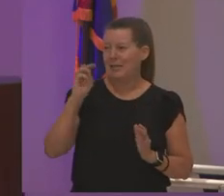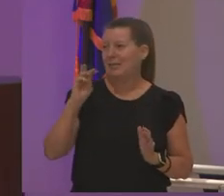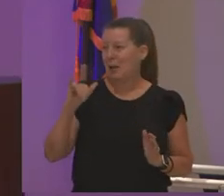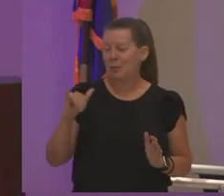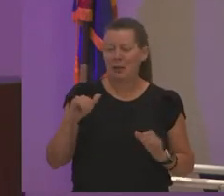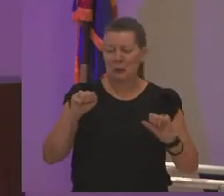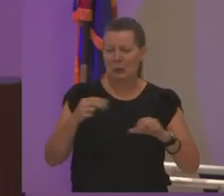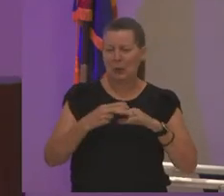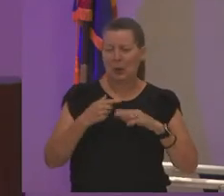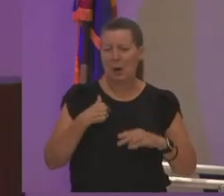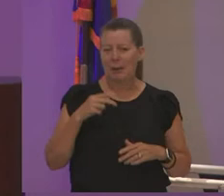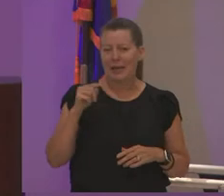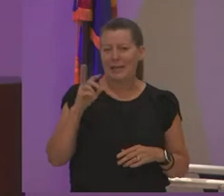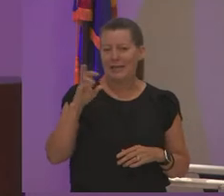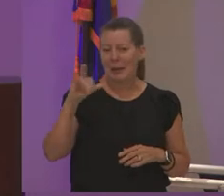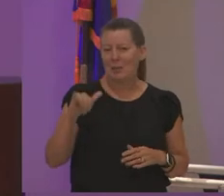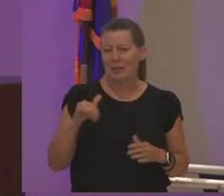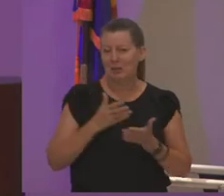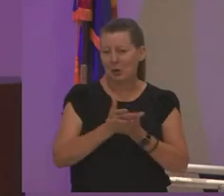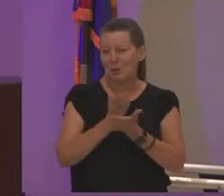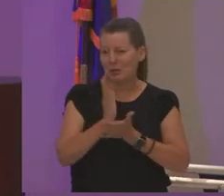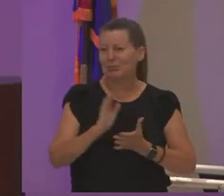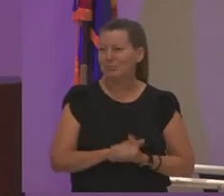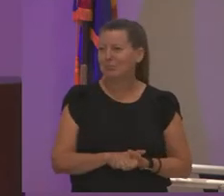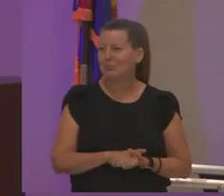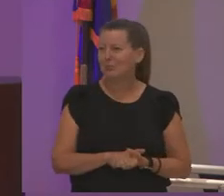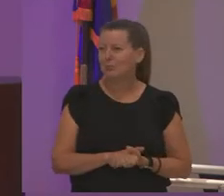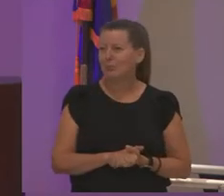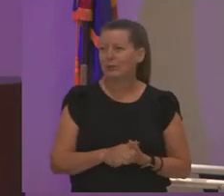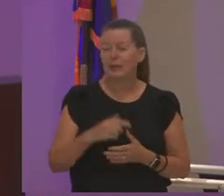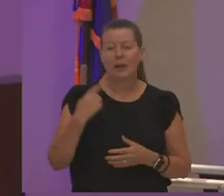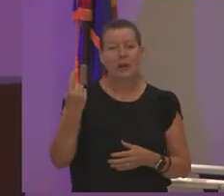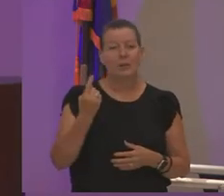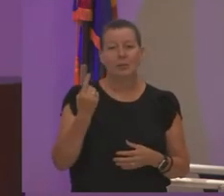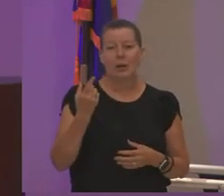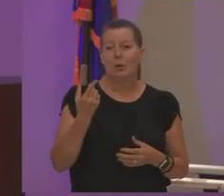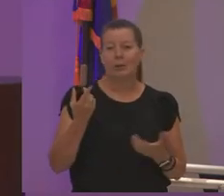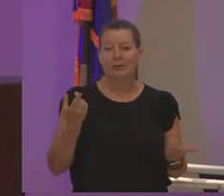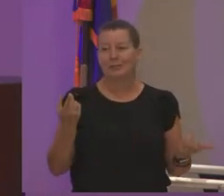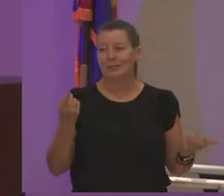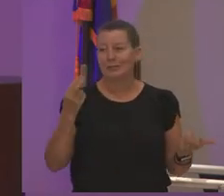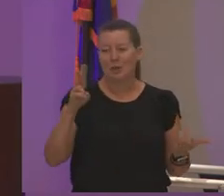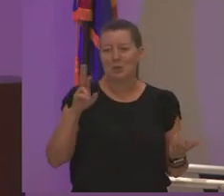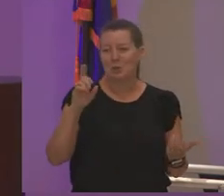you know it's really okay because i'm always dr robinson where you call me tammy